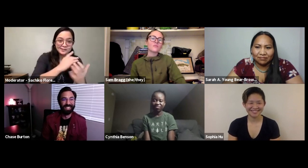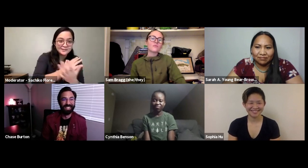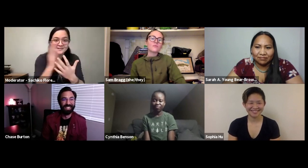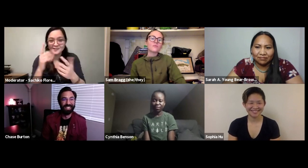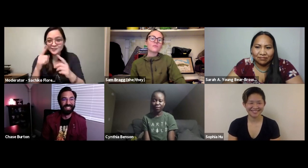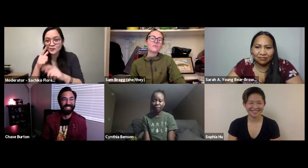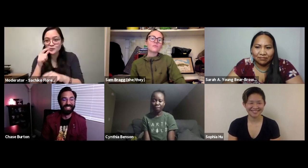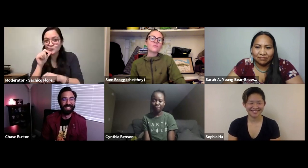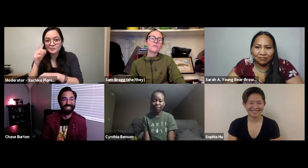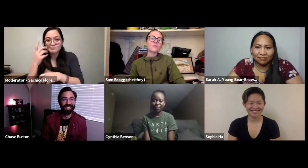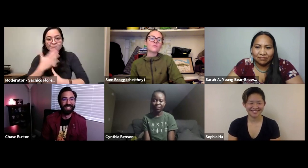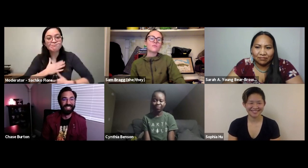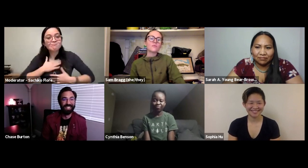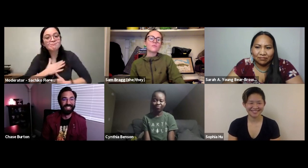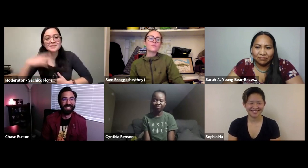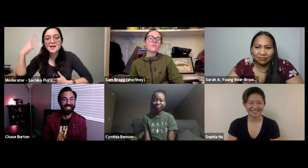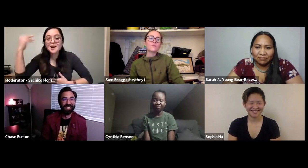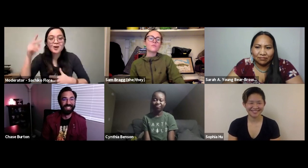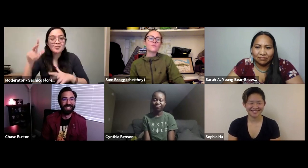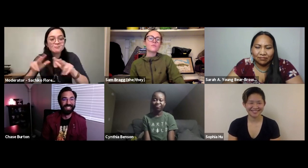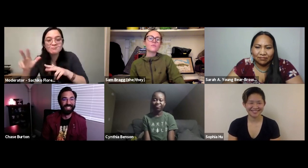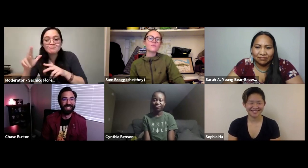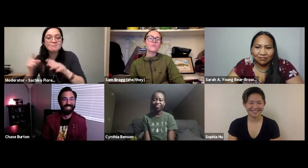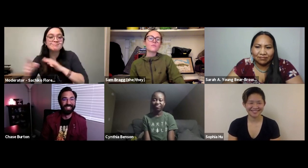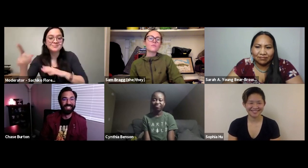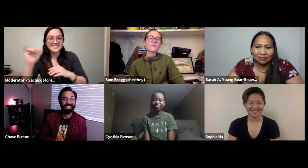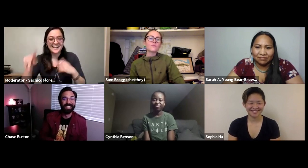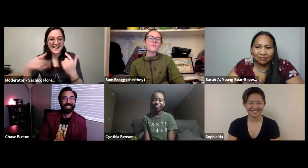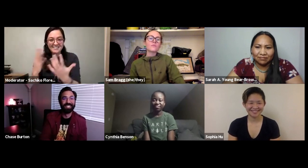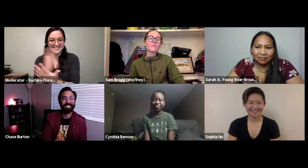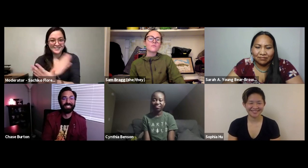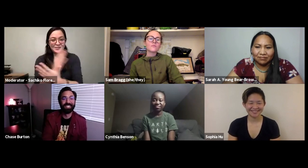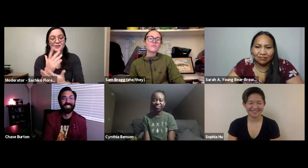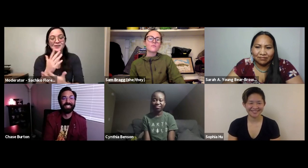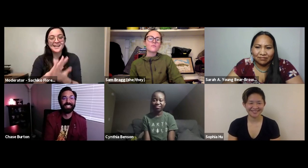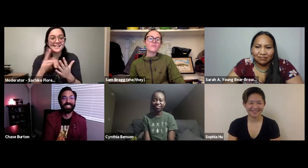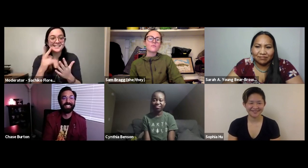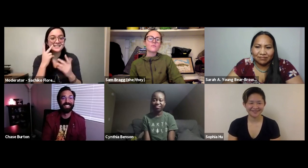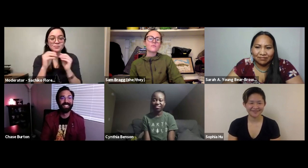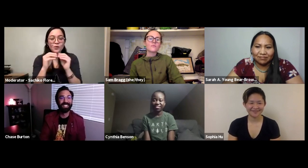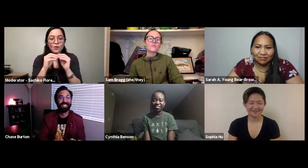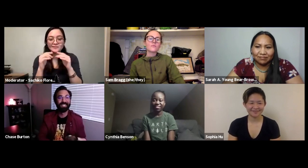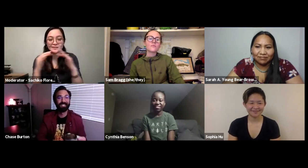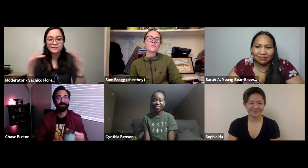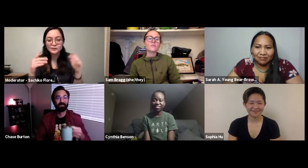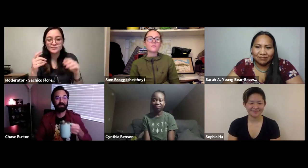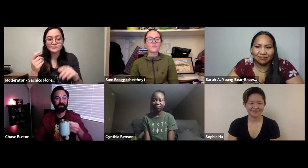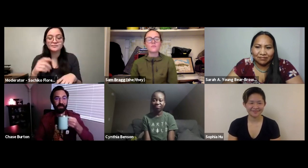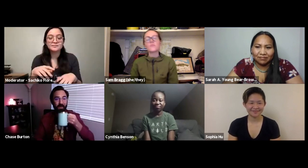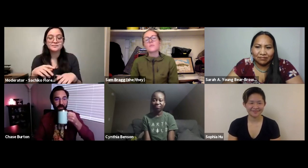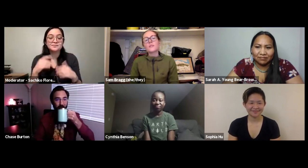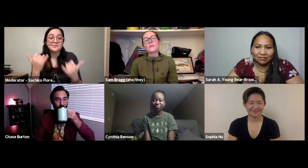backgrounds from water protector to someone who recreates in the outdoors and so it's